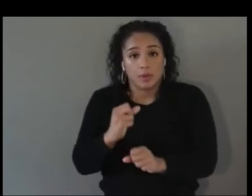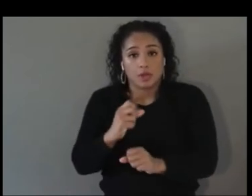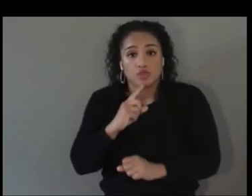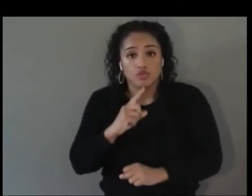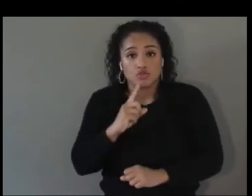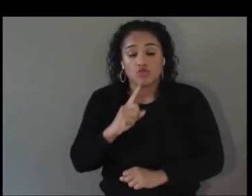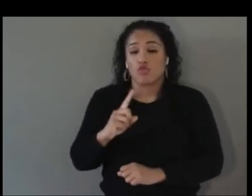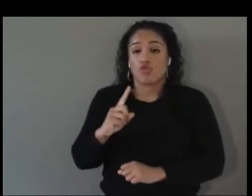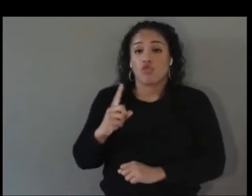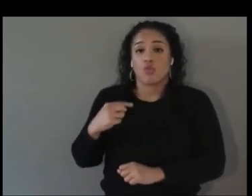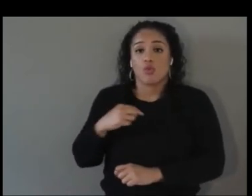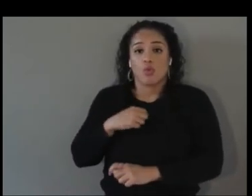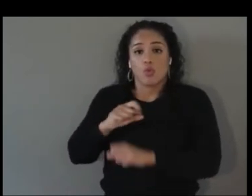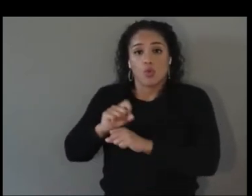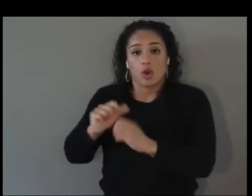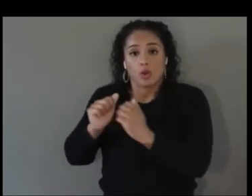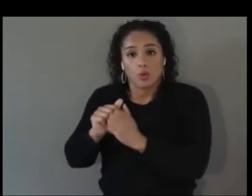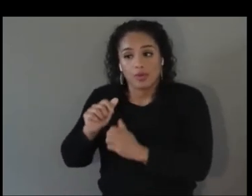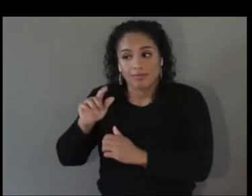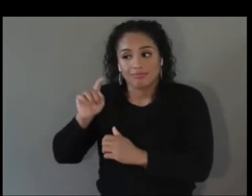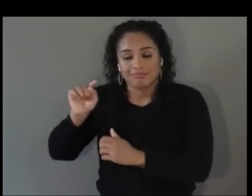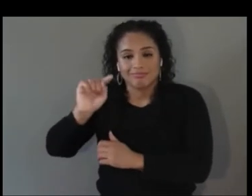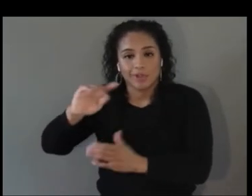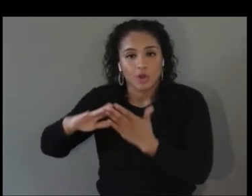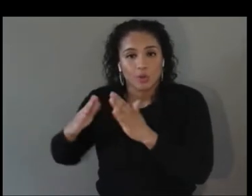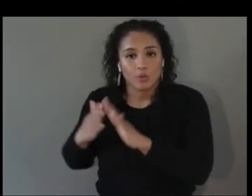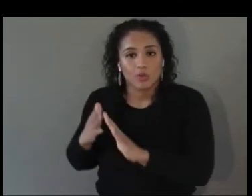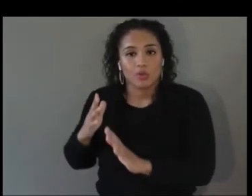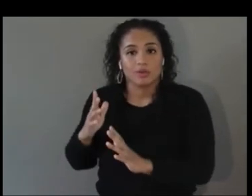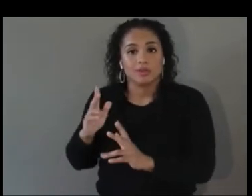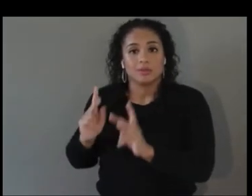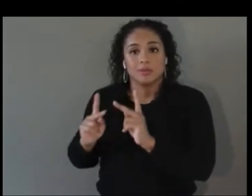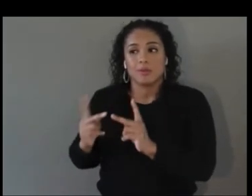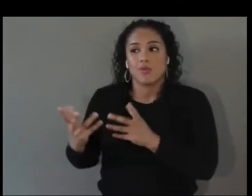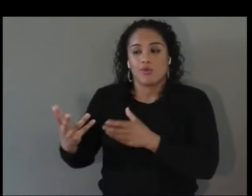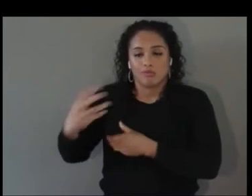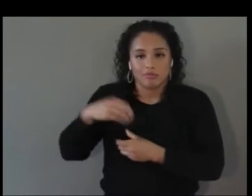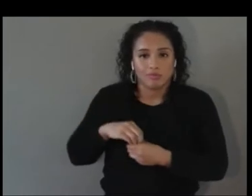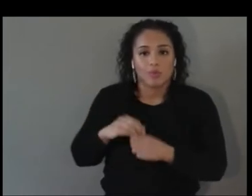but also making huge efforts to include people with disabilities and so that's exciting to see.